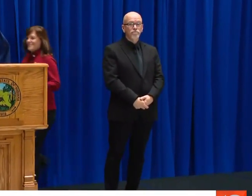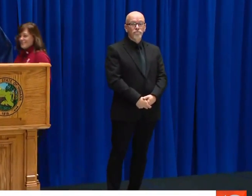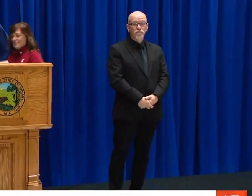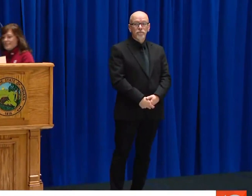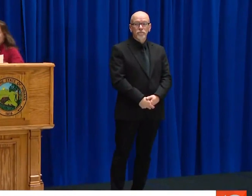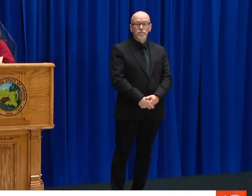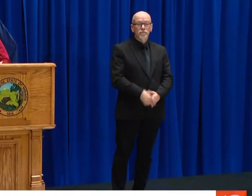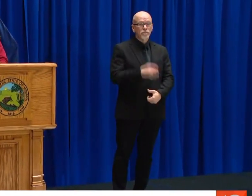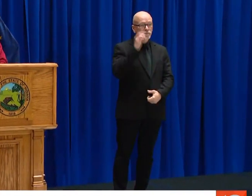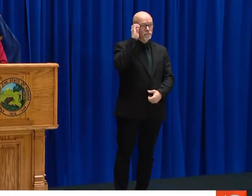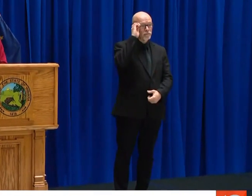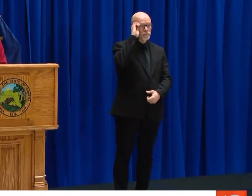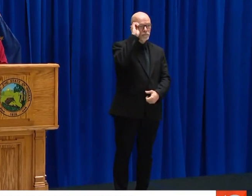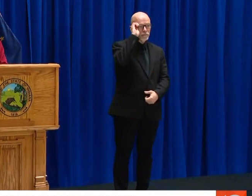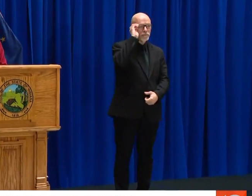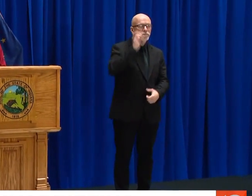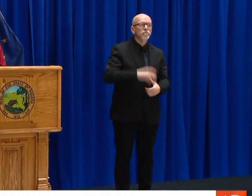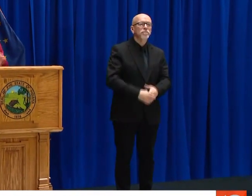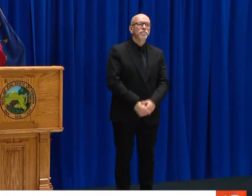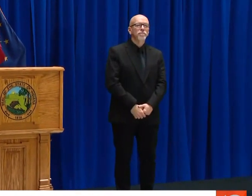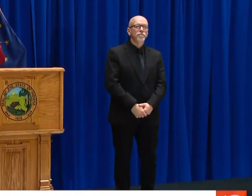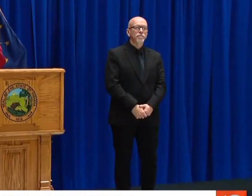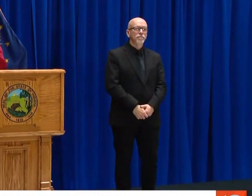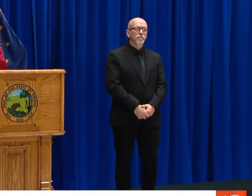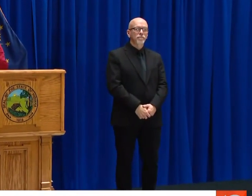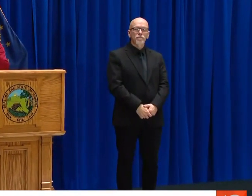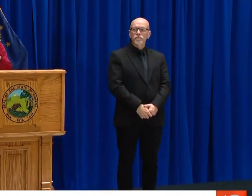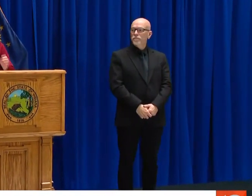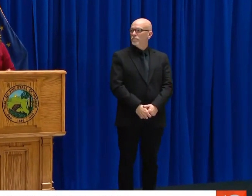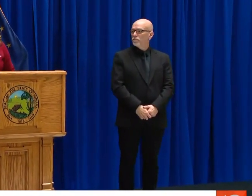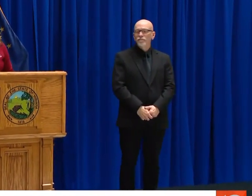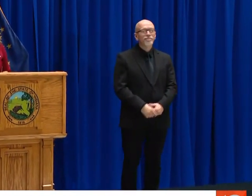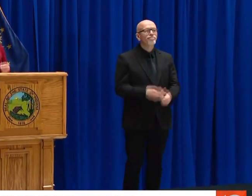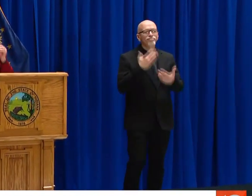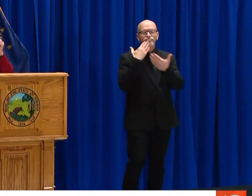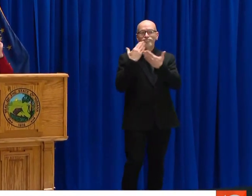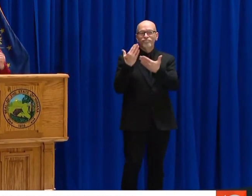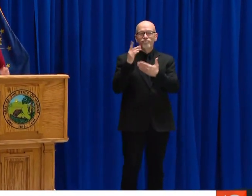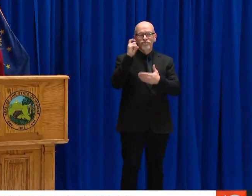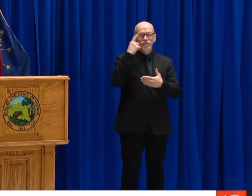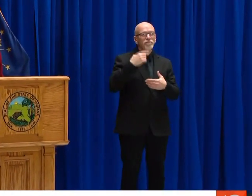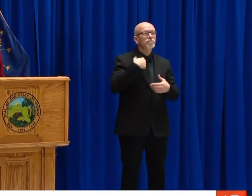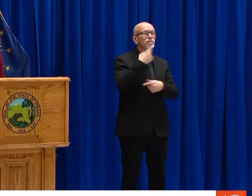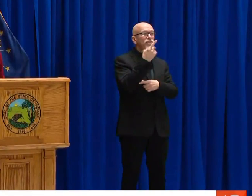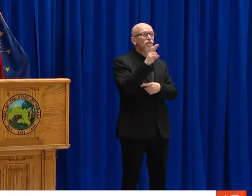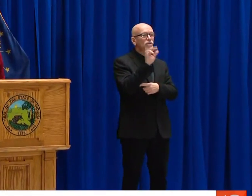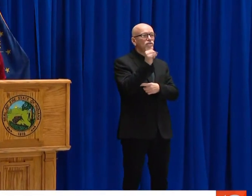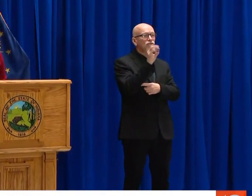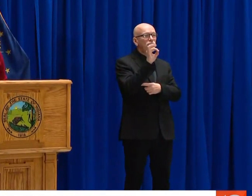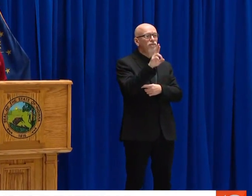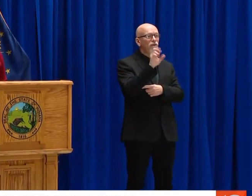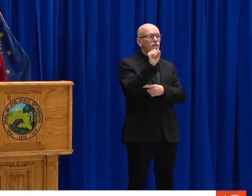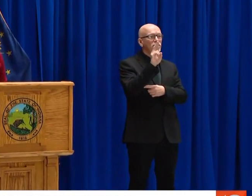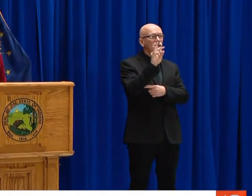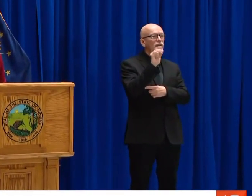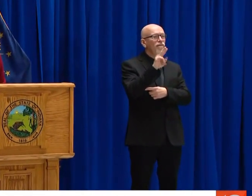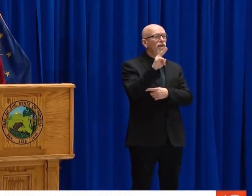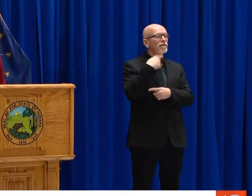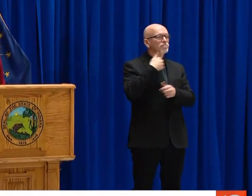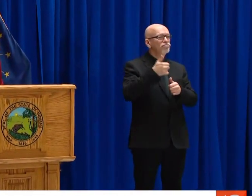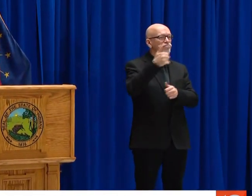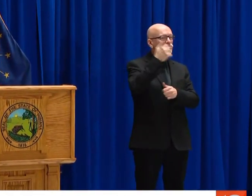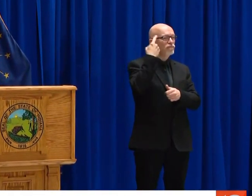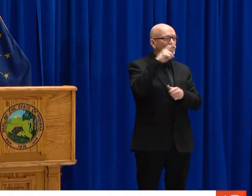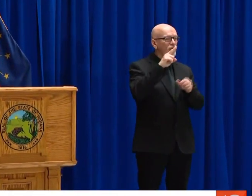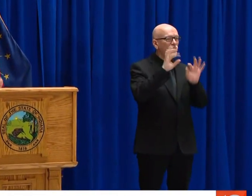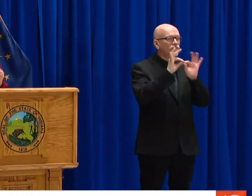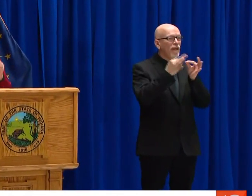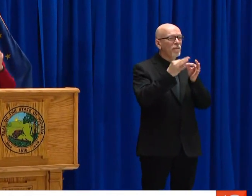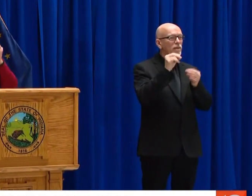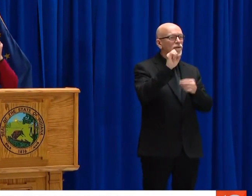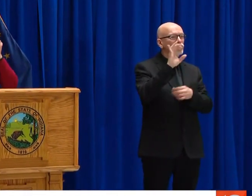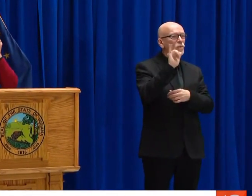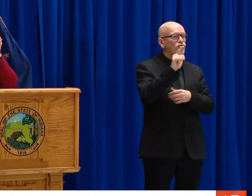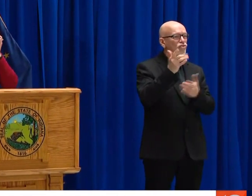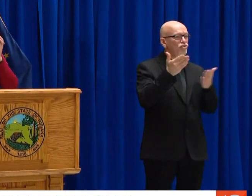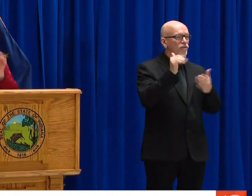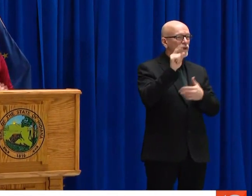US AN UPDATE?